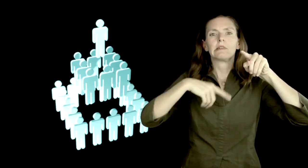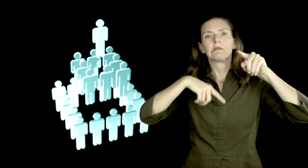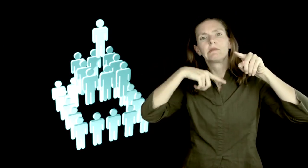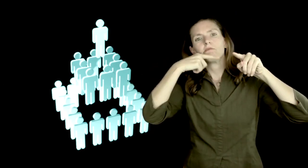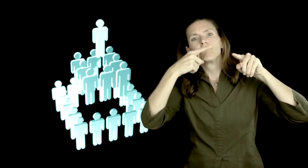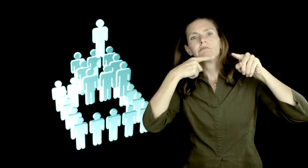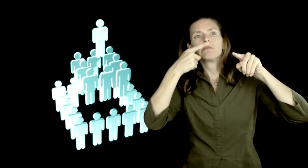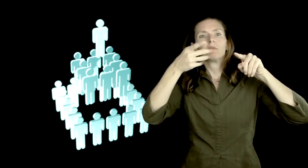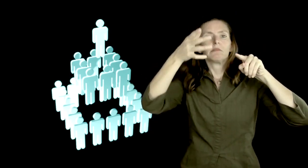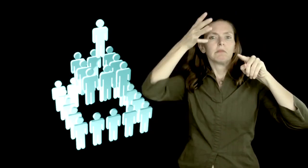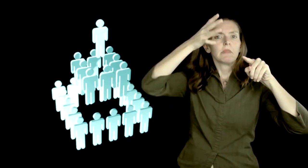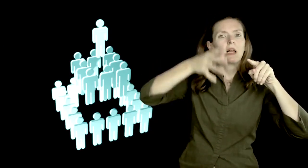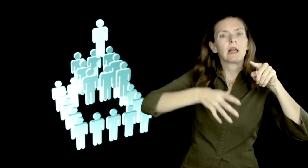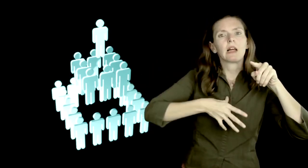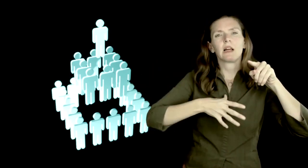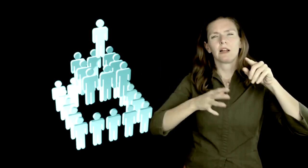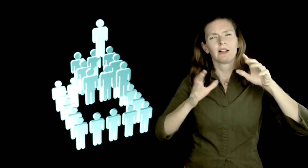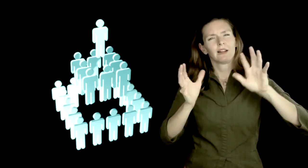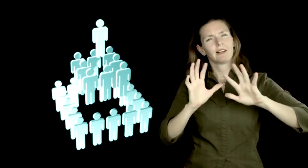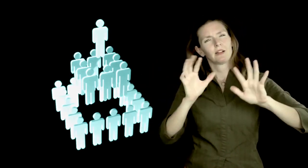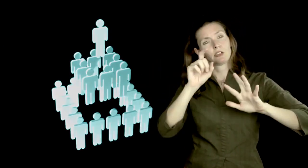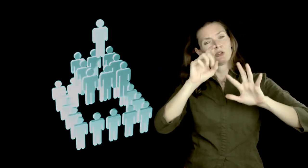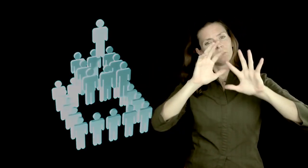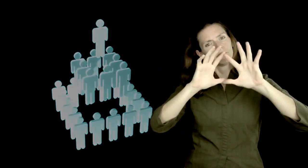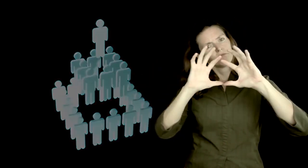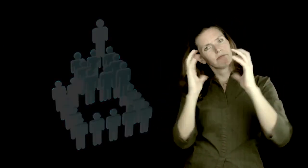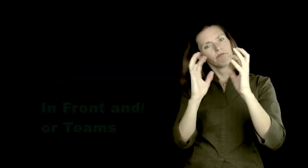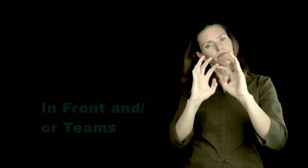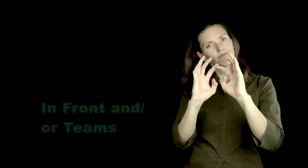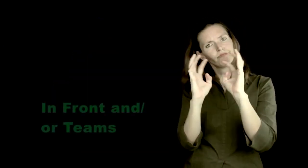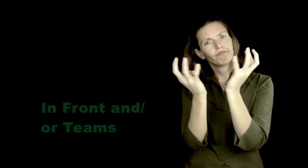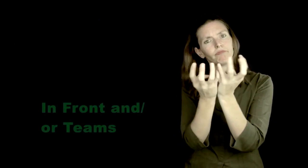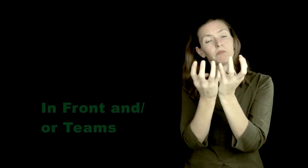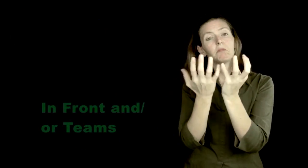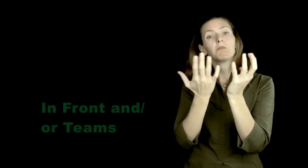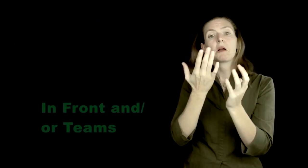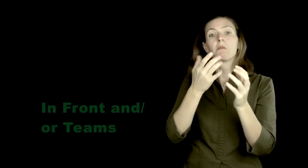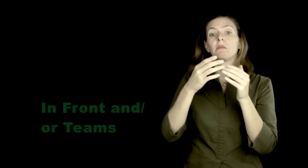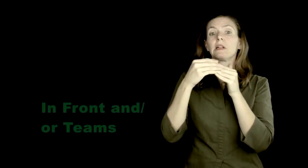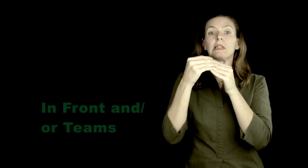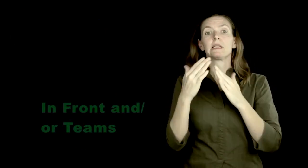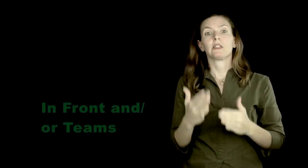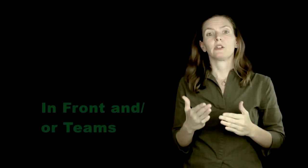[Image: A pyramid of white shaped people standing on top of each other, with one on the top] The person on top is typically hearing and male.